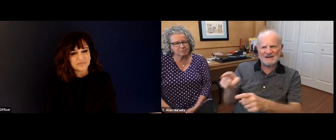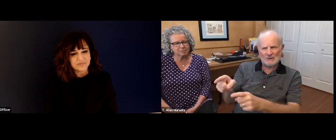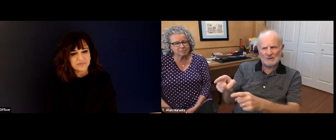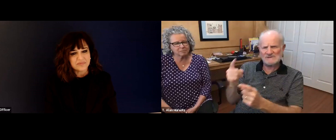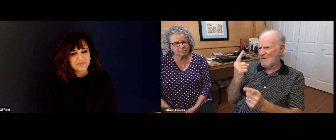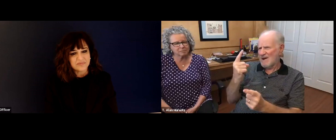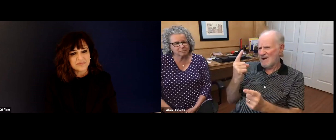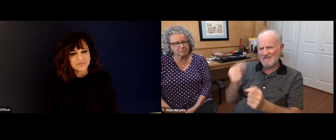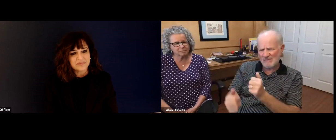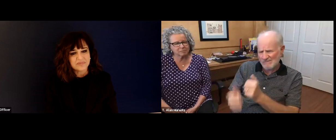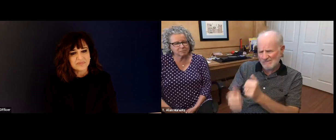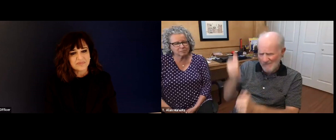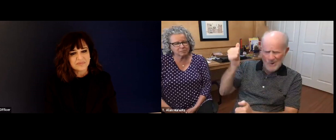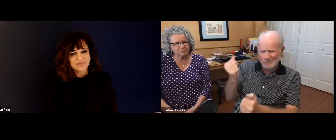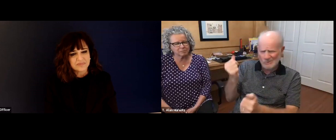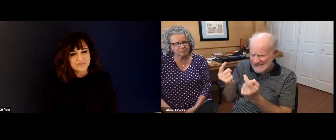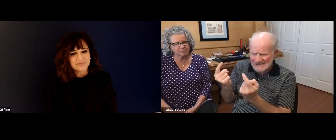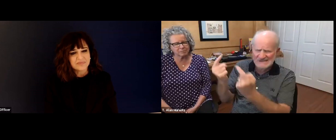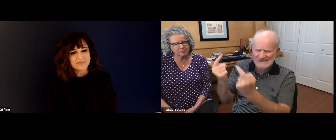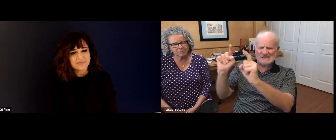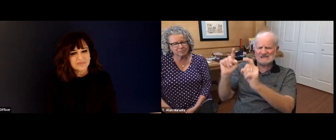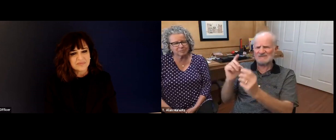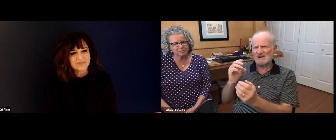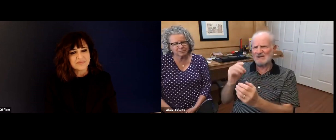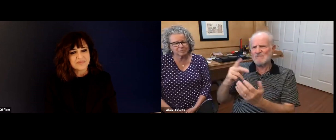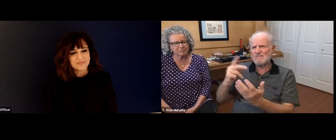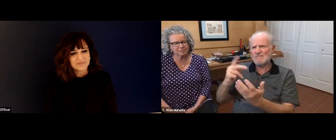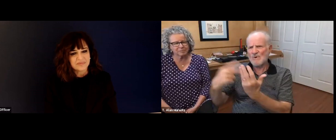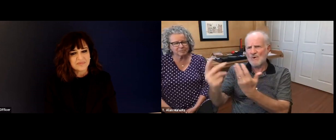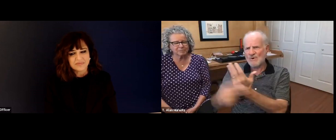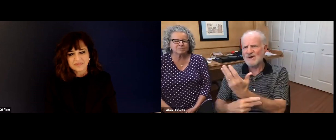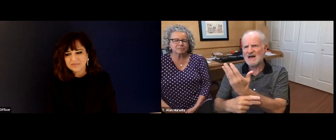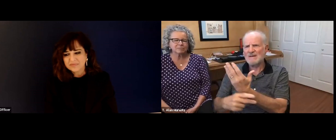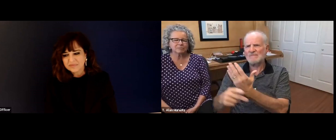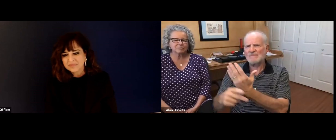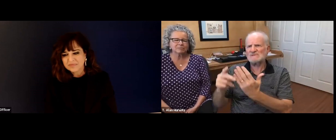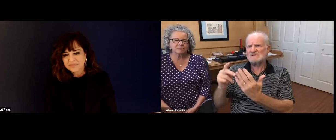The program at RMIT. There was not an NT ID it was technically